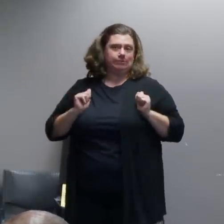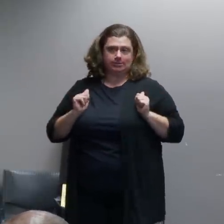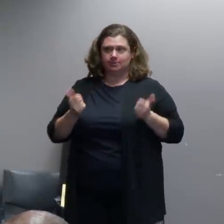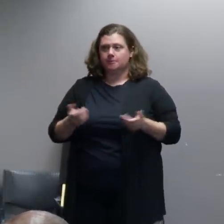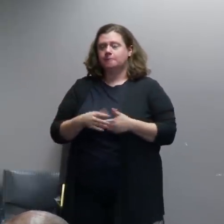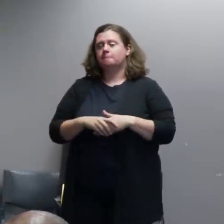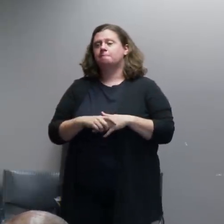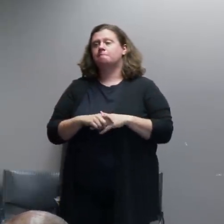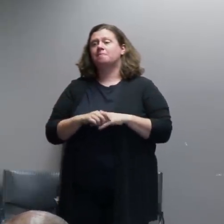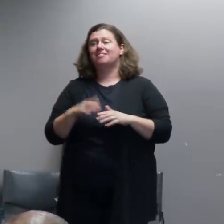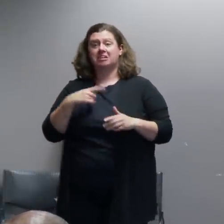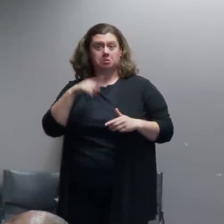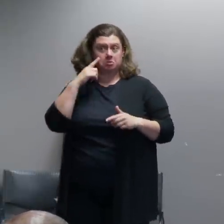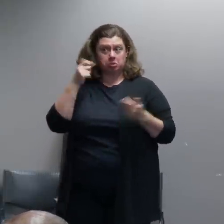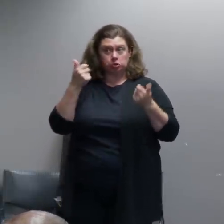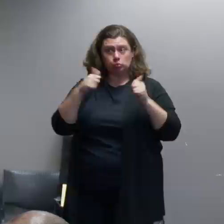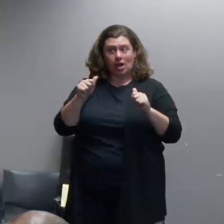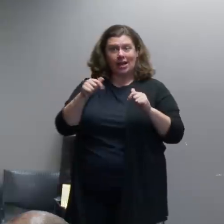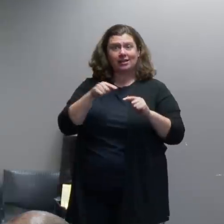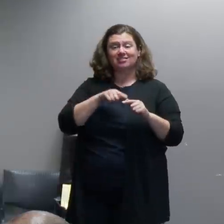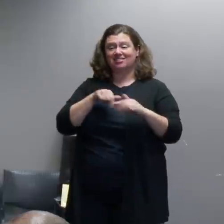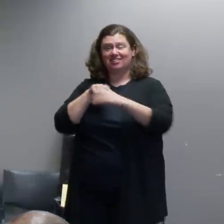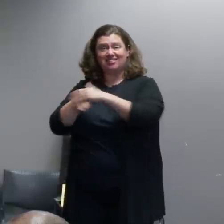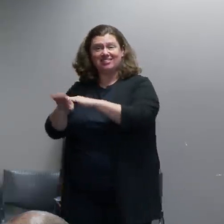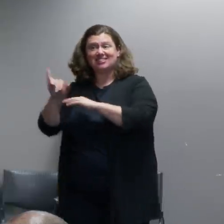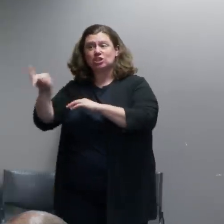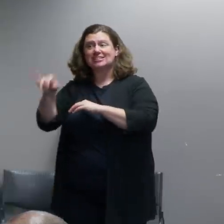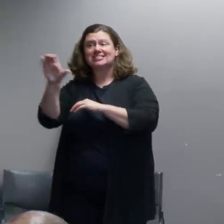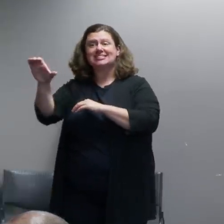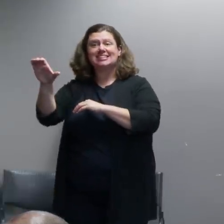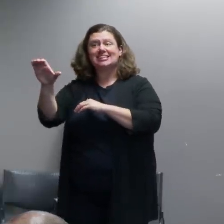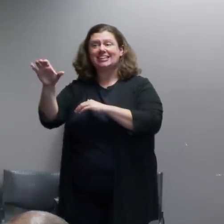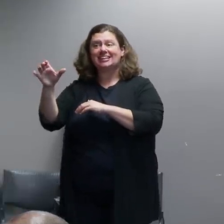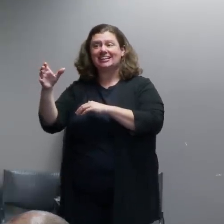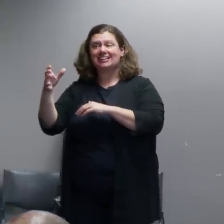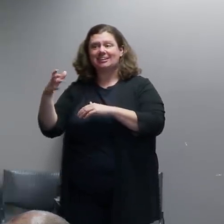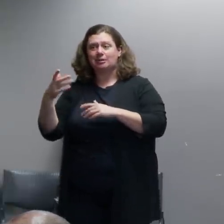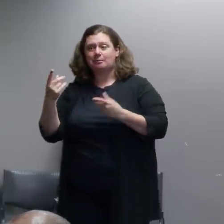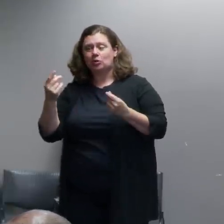just not engaging the crowd but they keep up that constant escalation until